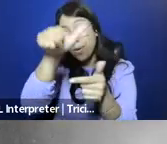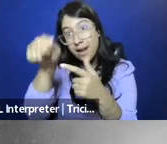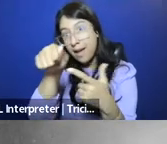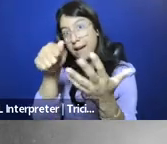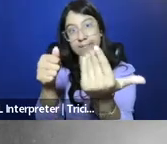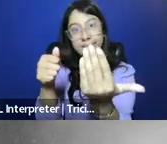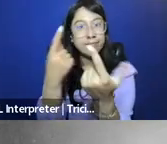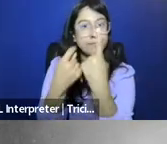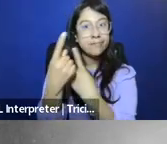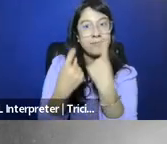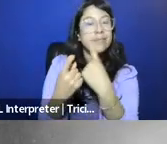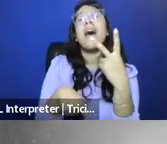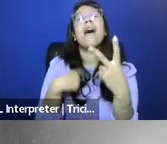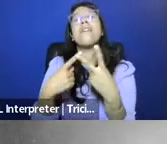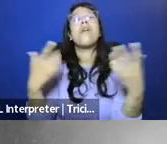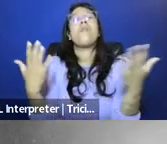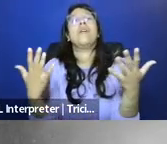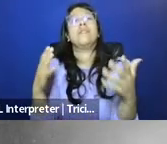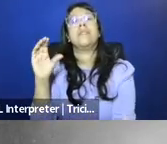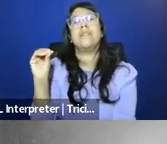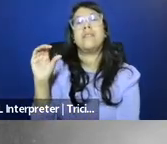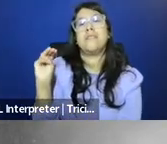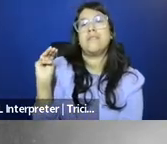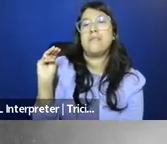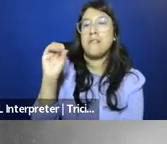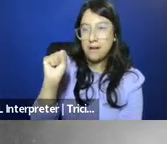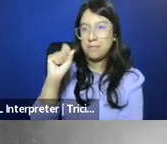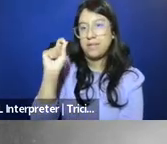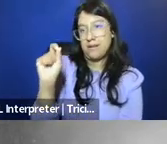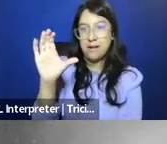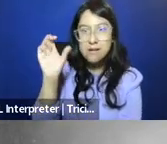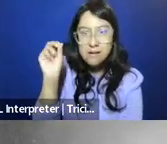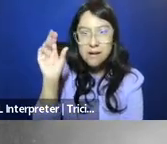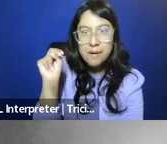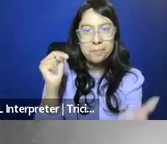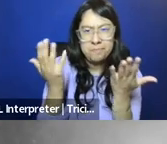and announce sort of what is ComstockCon, what's the thing that you're all here to see.